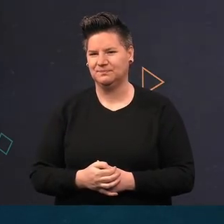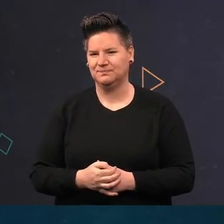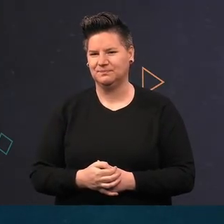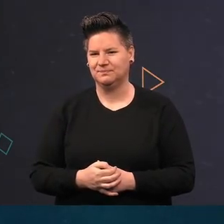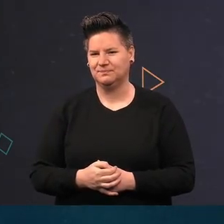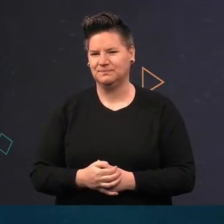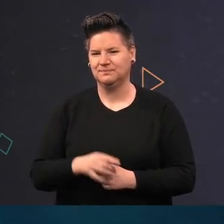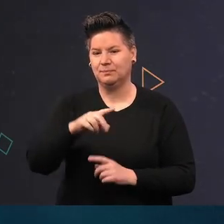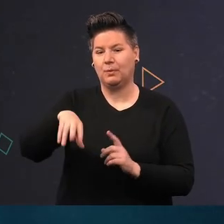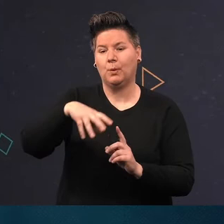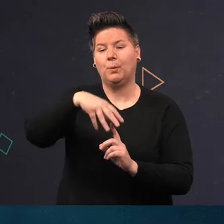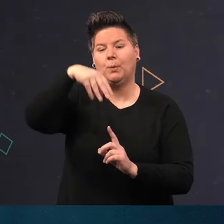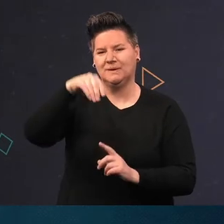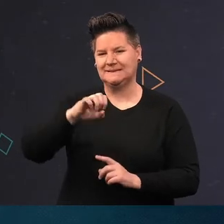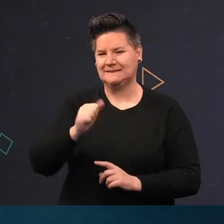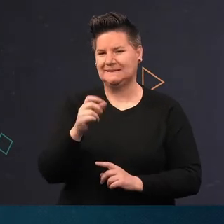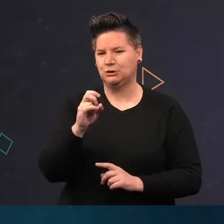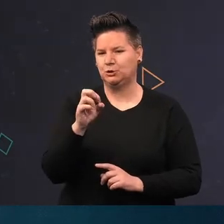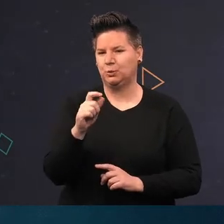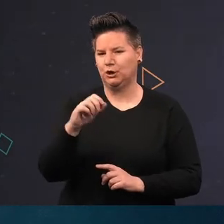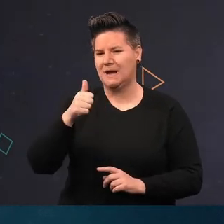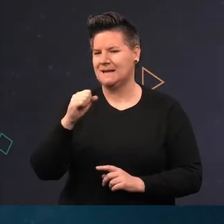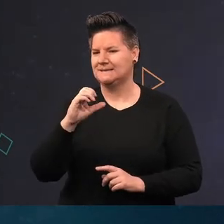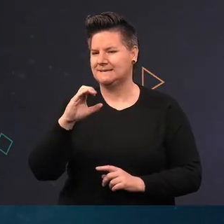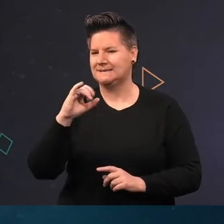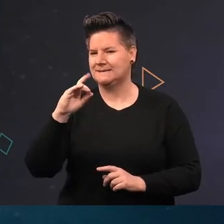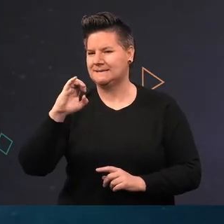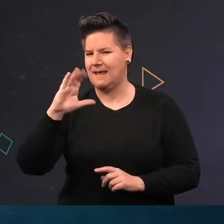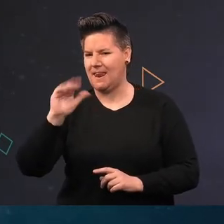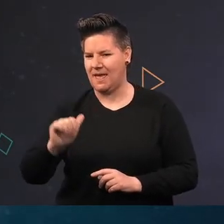Here a solitary sea squirt, Ascidiella.